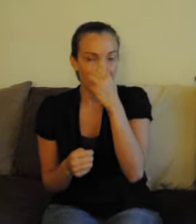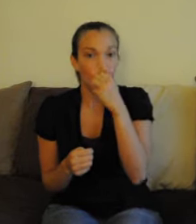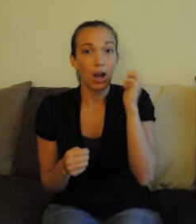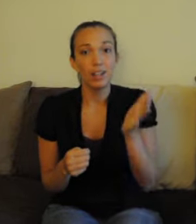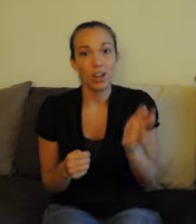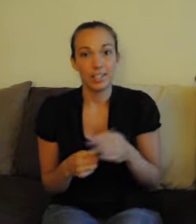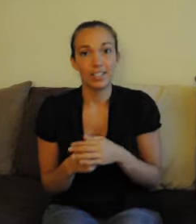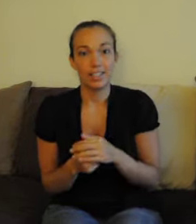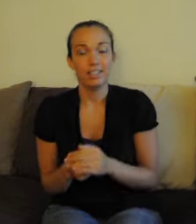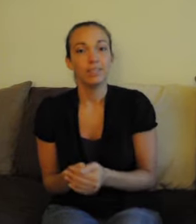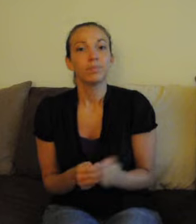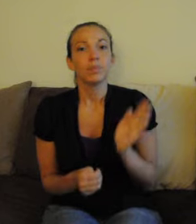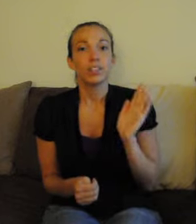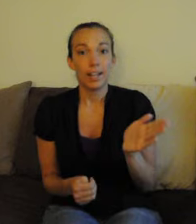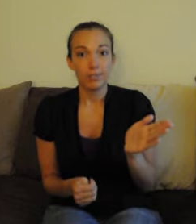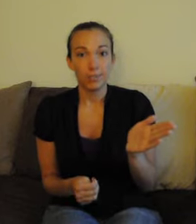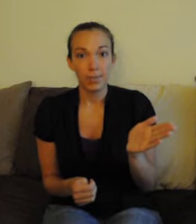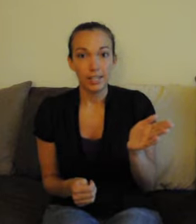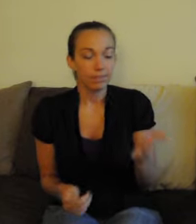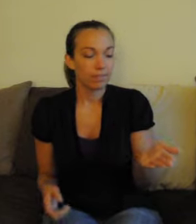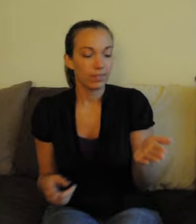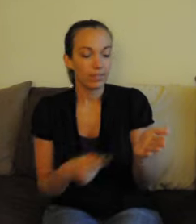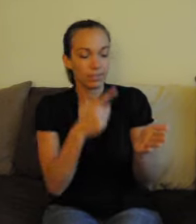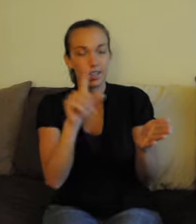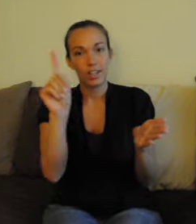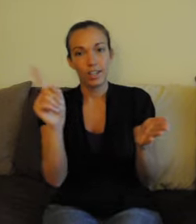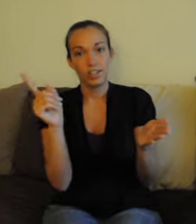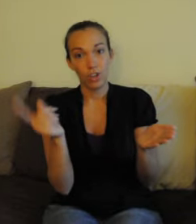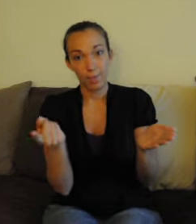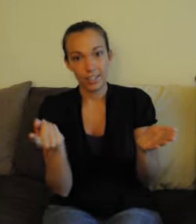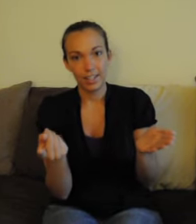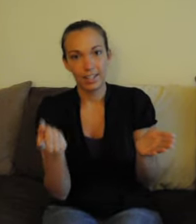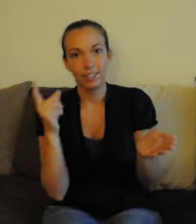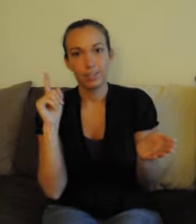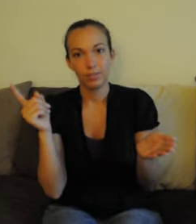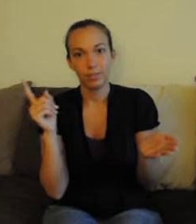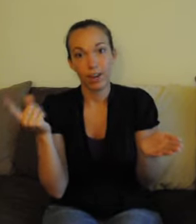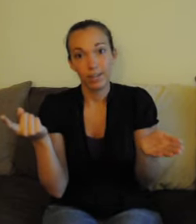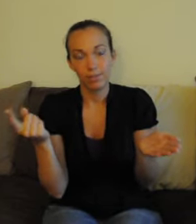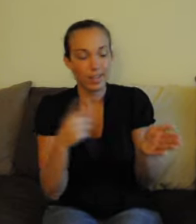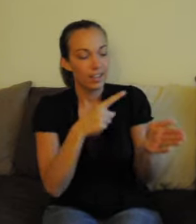Take your non-dominant hand, left for me, then take your dominant hand, right for me